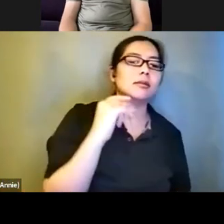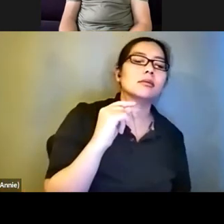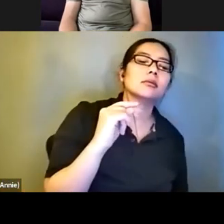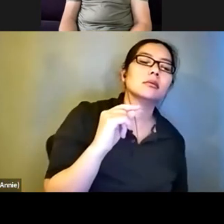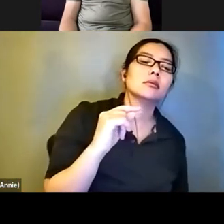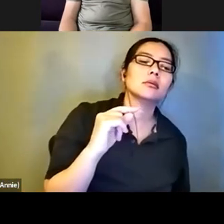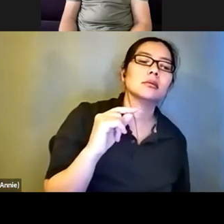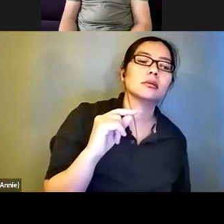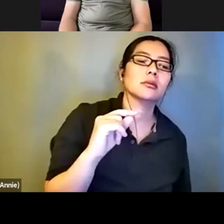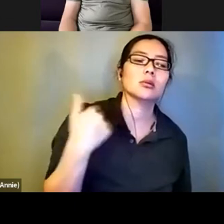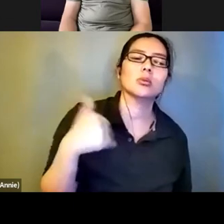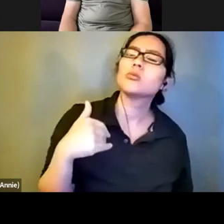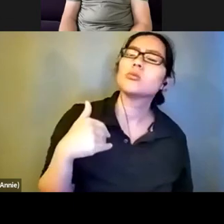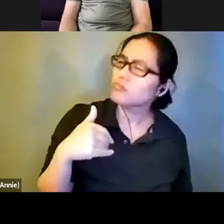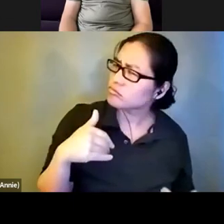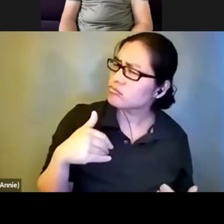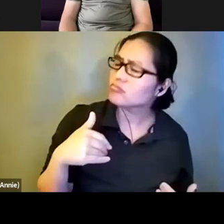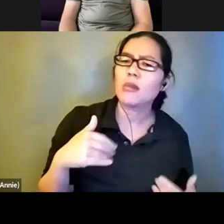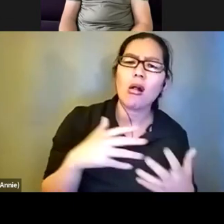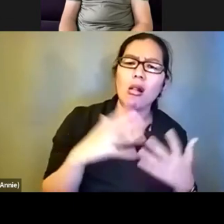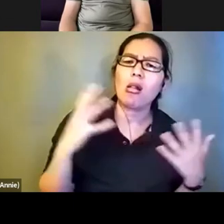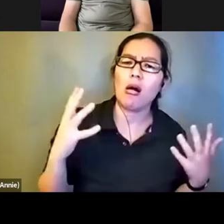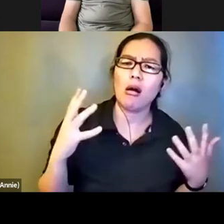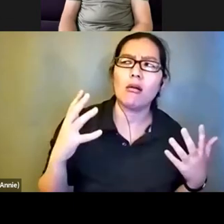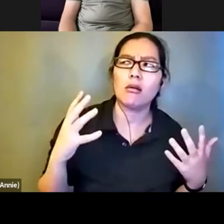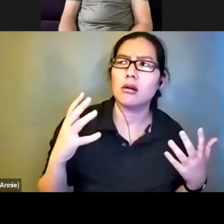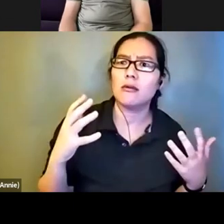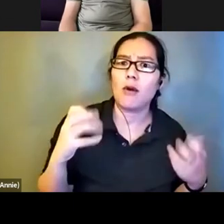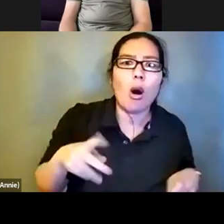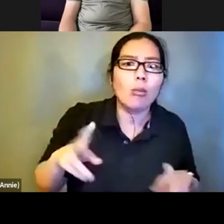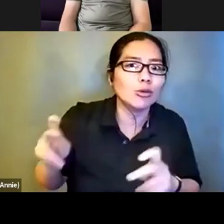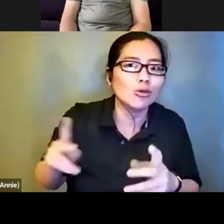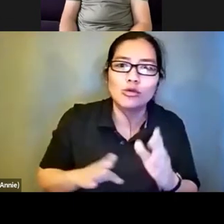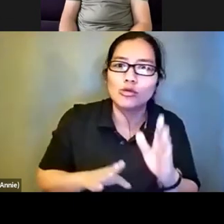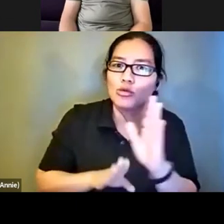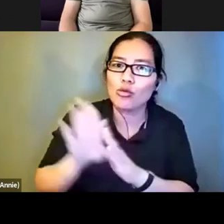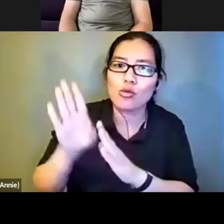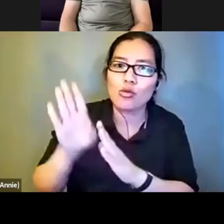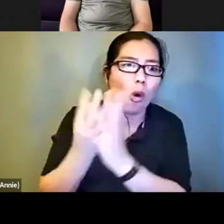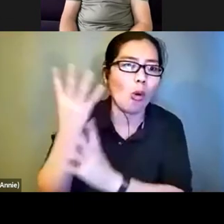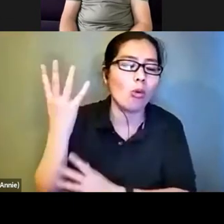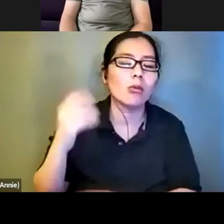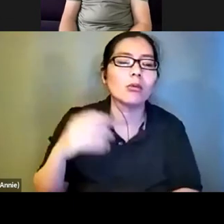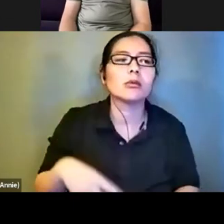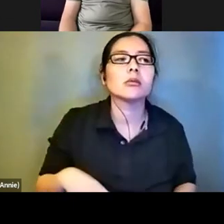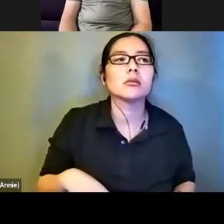room to grow here. And I think my high level answer is that the only way for